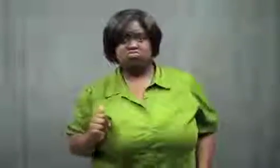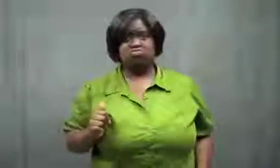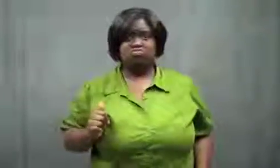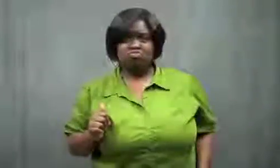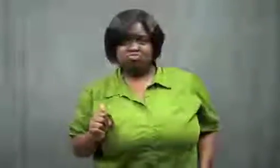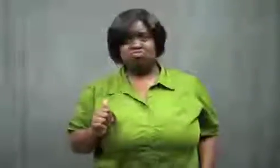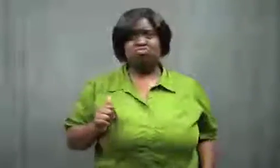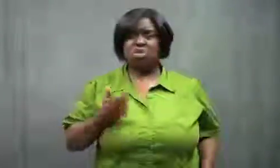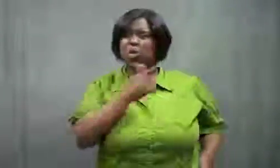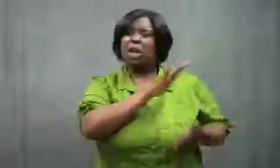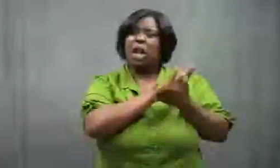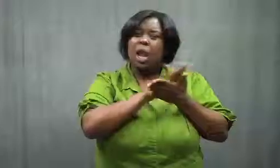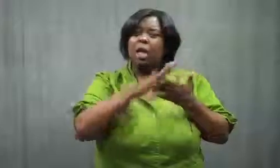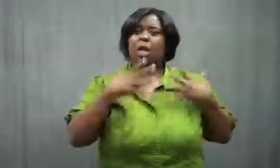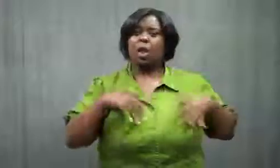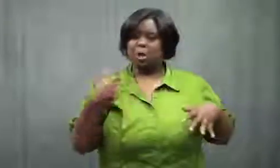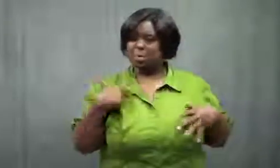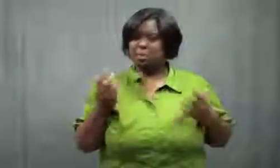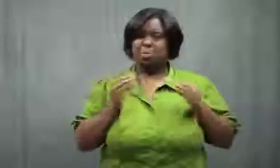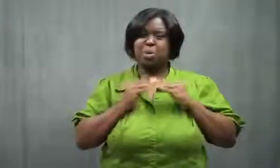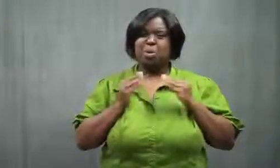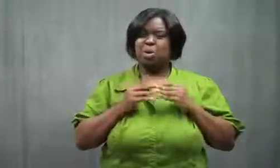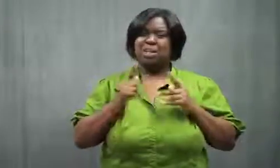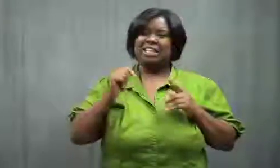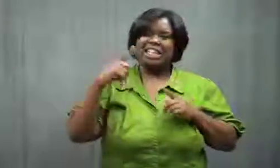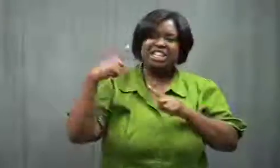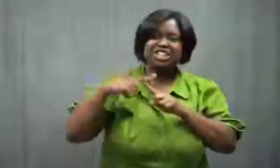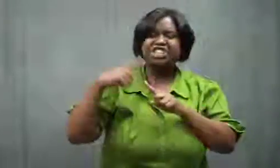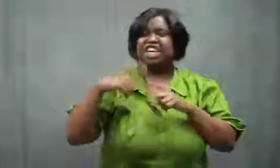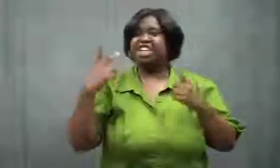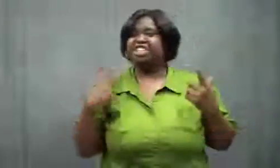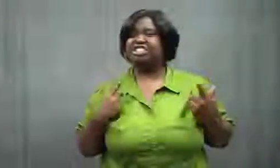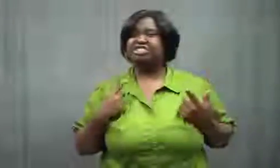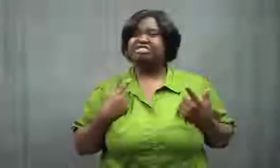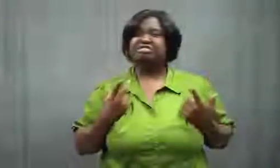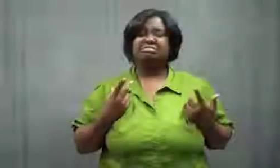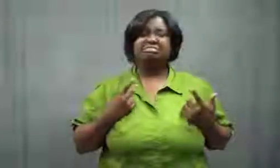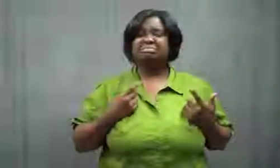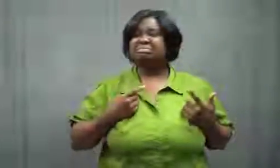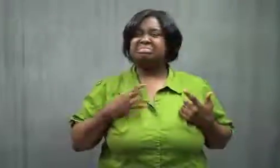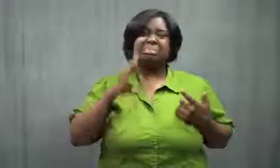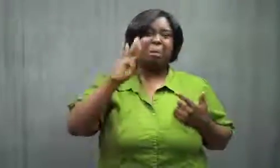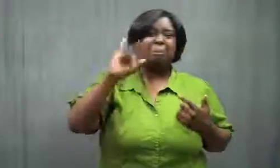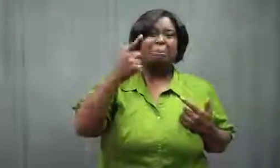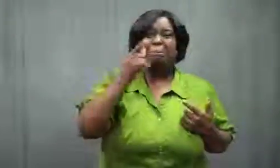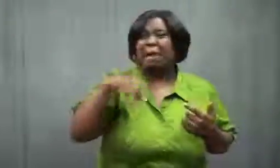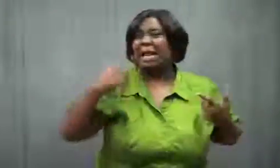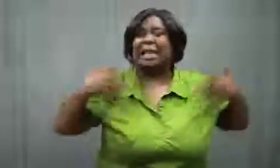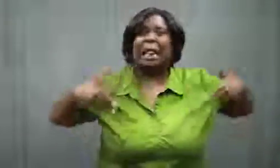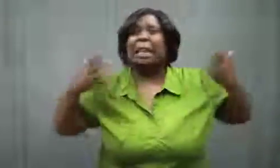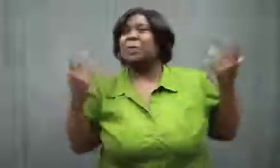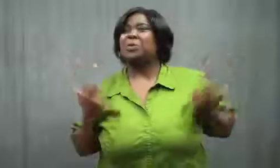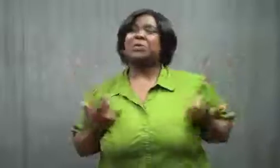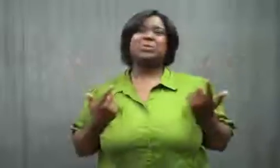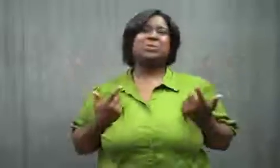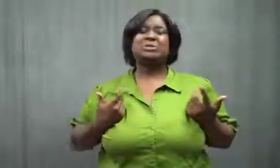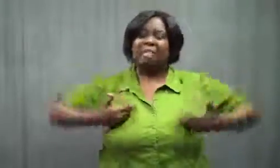She had nice clothes. I had stuff like t-shirts, baggy clothes,